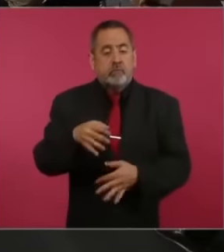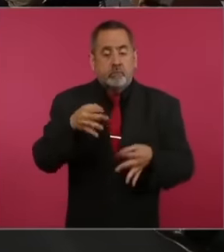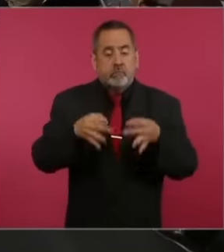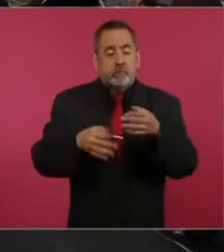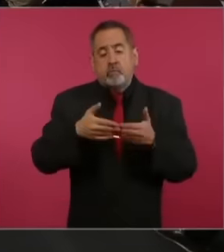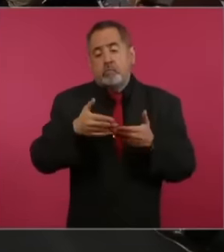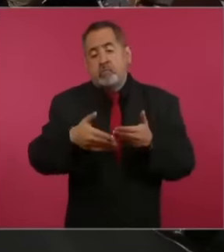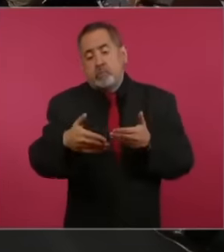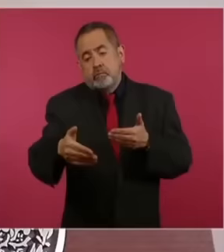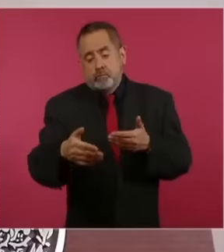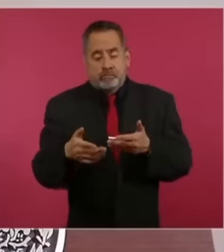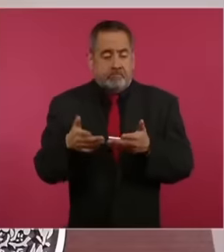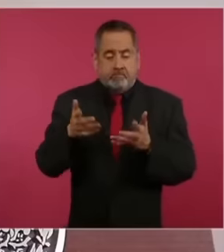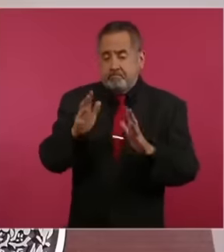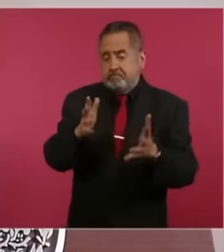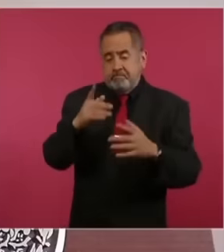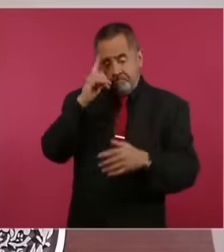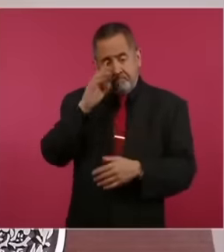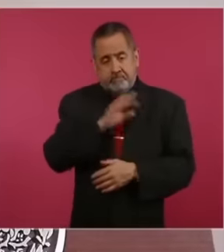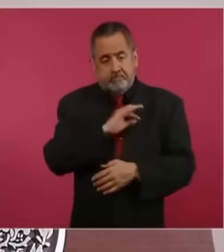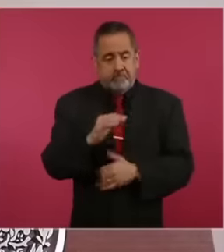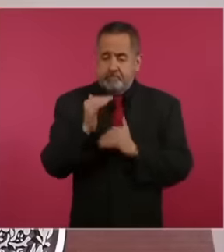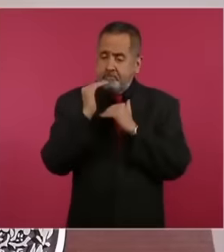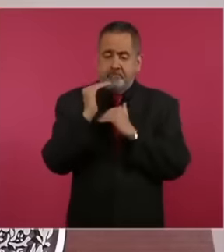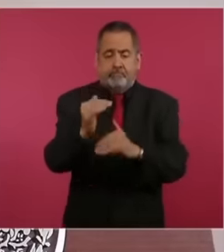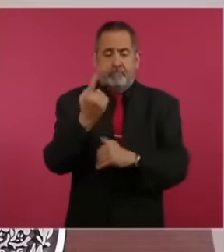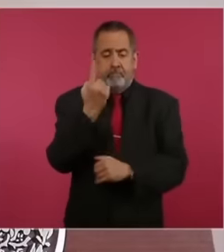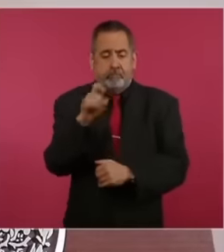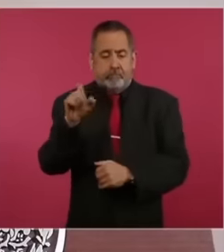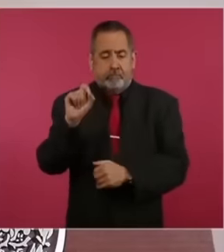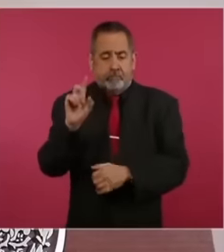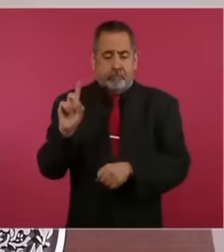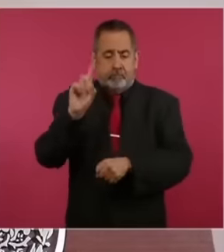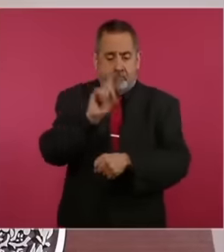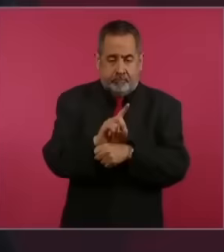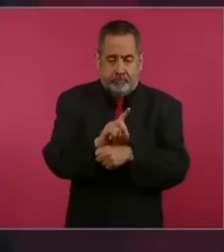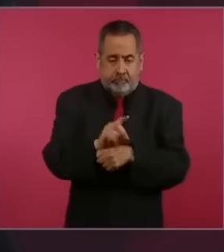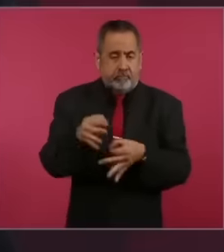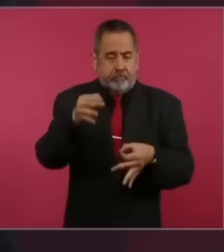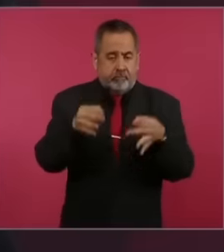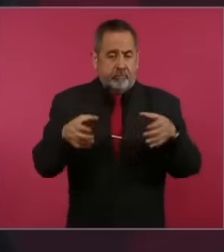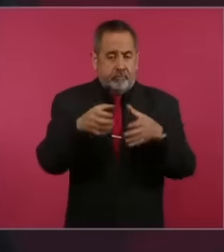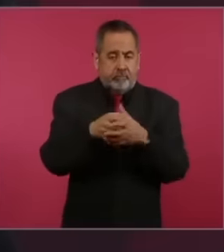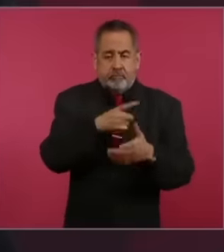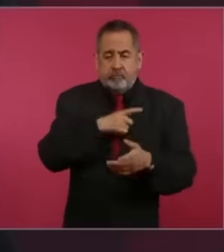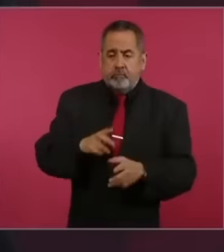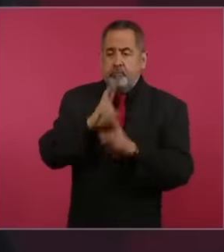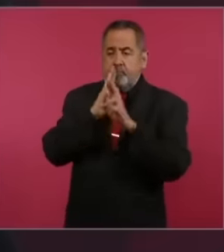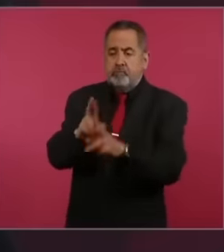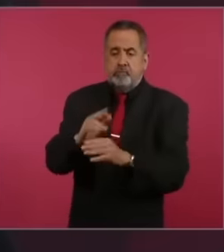that it would be within the maximum 120 days that the collegiate courts have to issue resolutions.